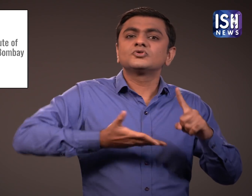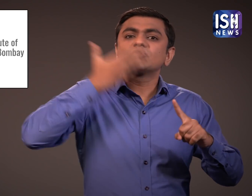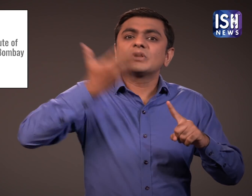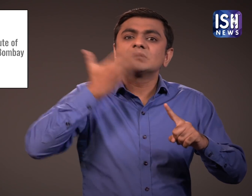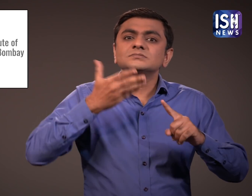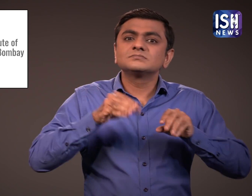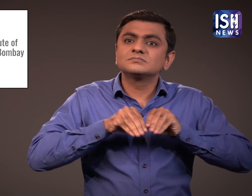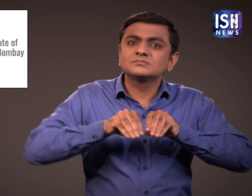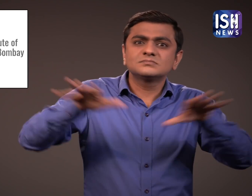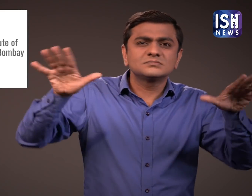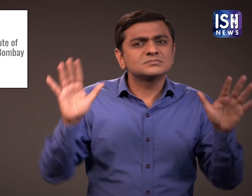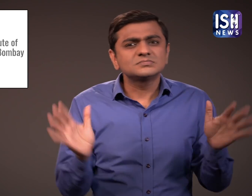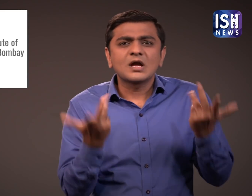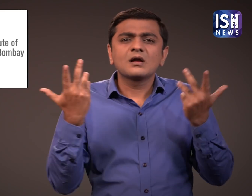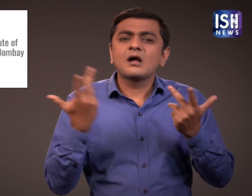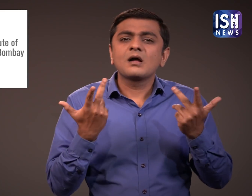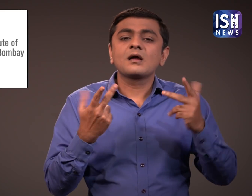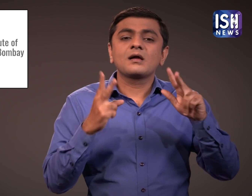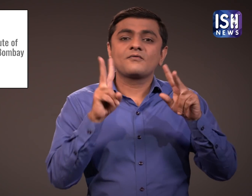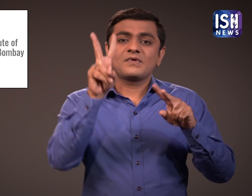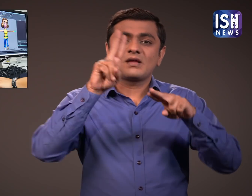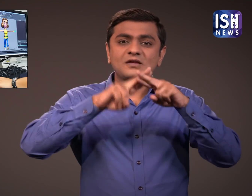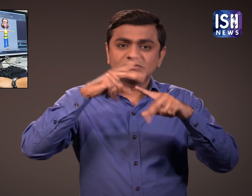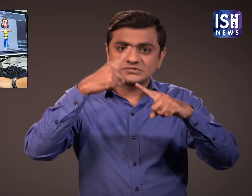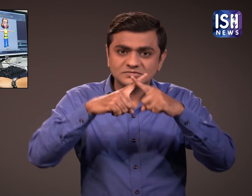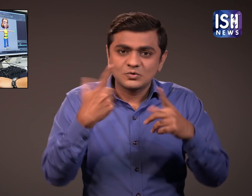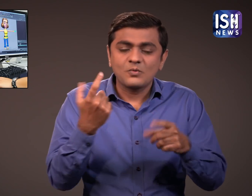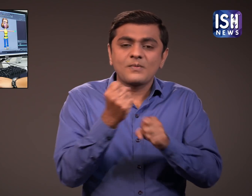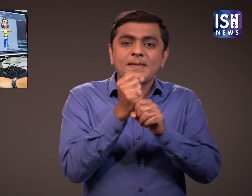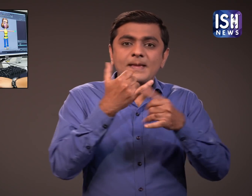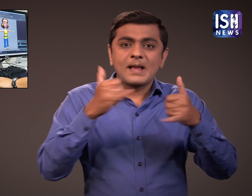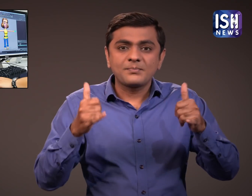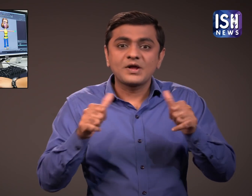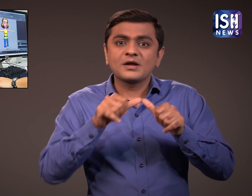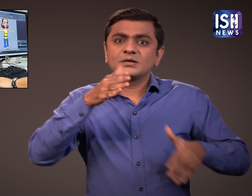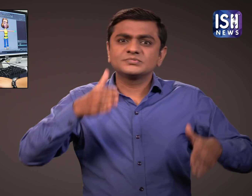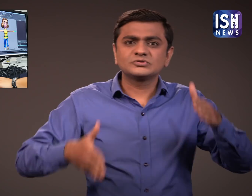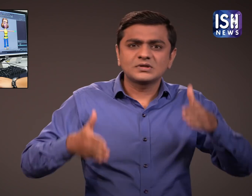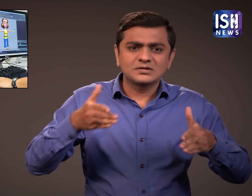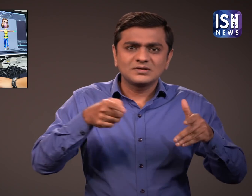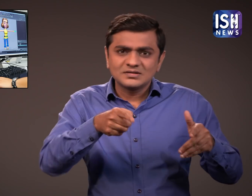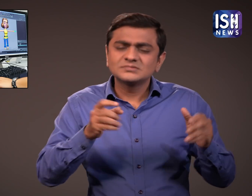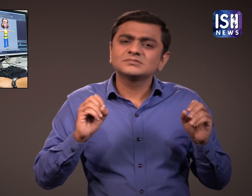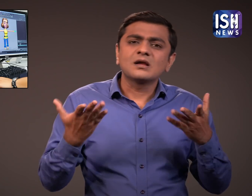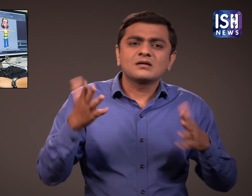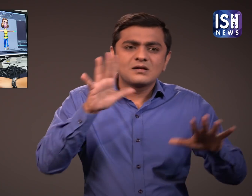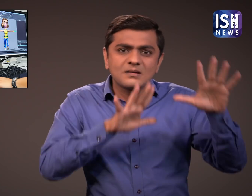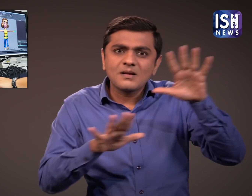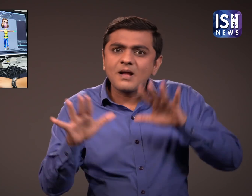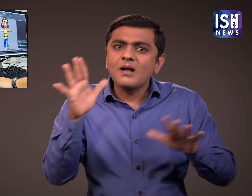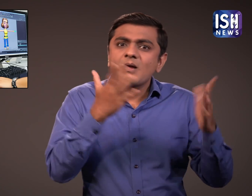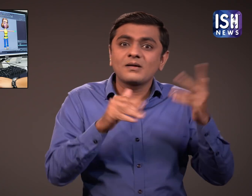has decided to form a gaming centre to teach courses related to VFX, gaming and animation